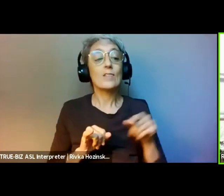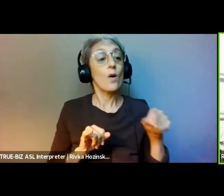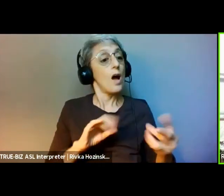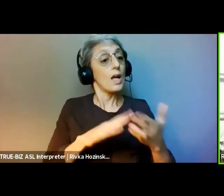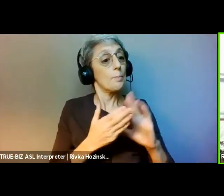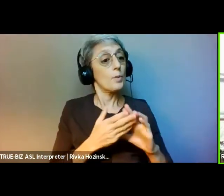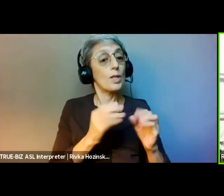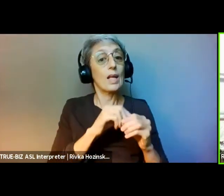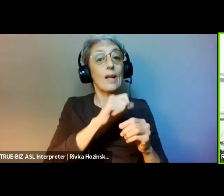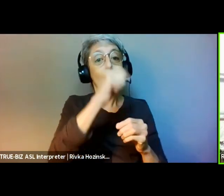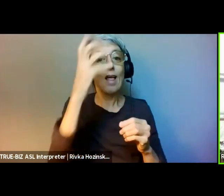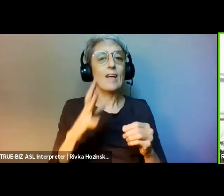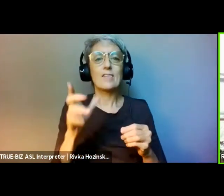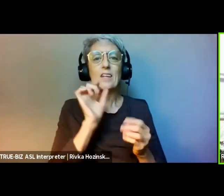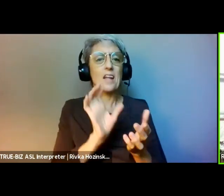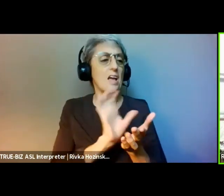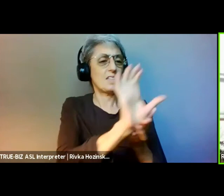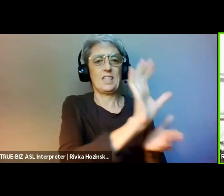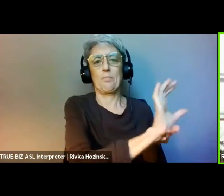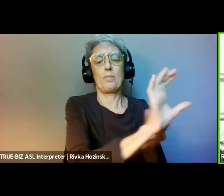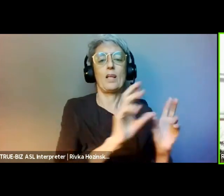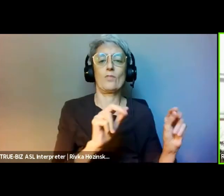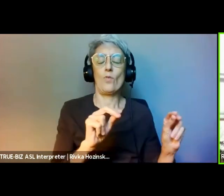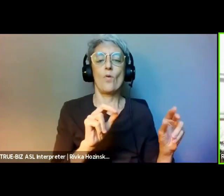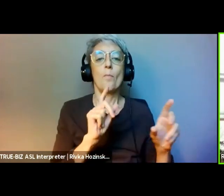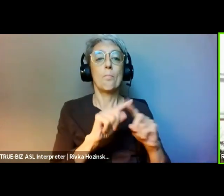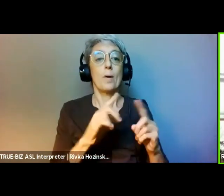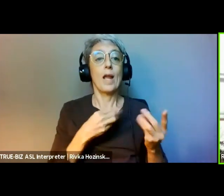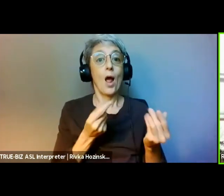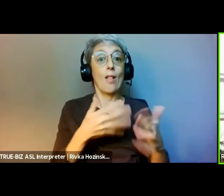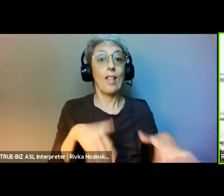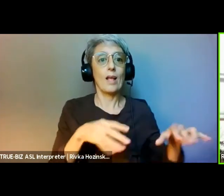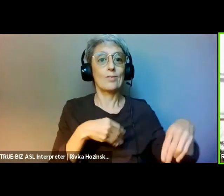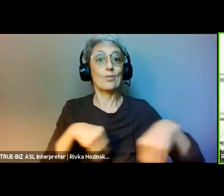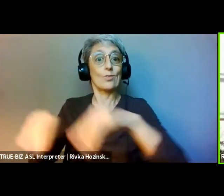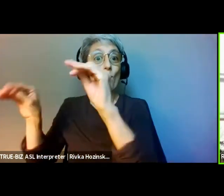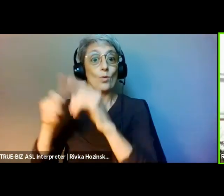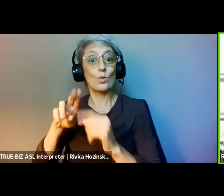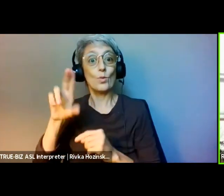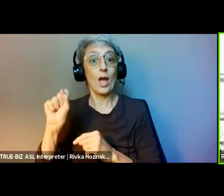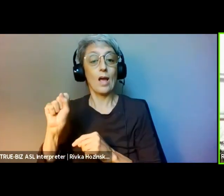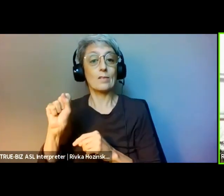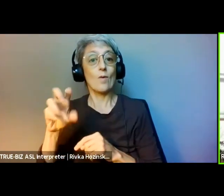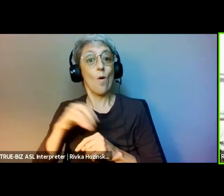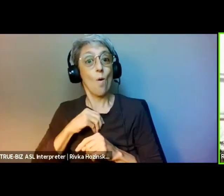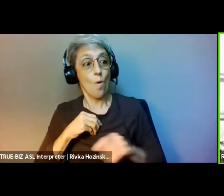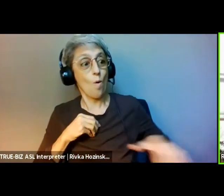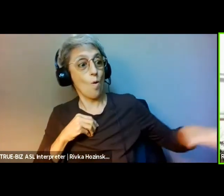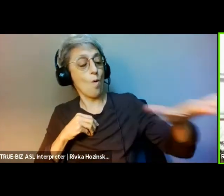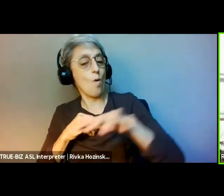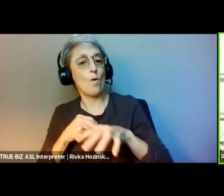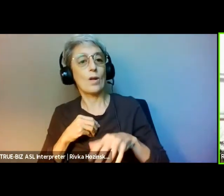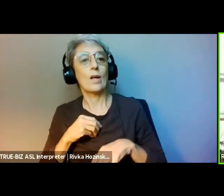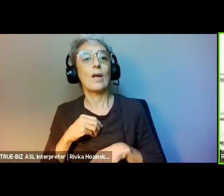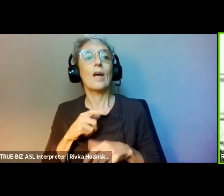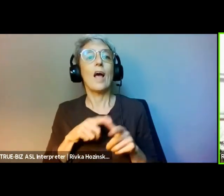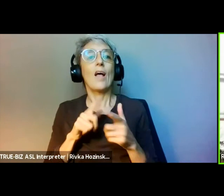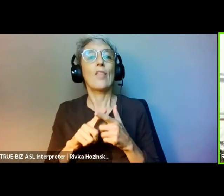is to reimagine how wealth is governed. We believe that philanthropy must support the agency of communities to implement solutions